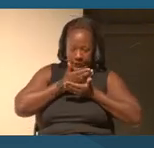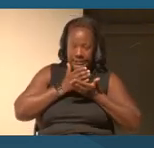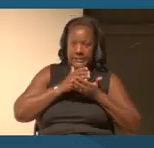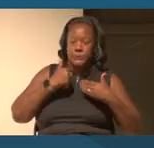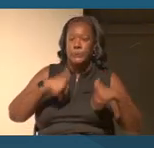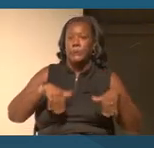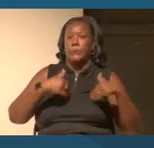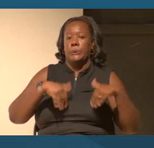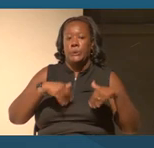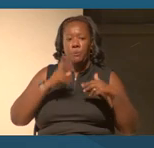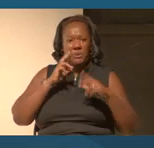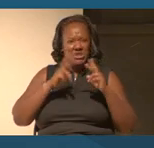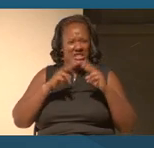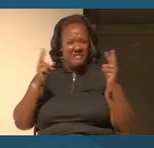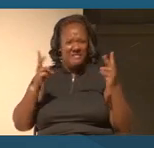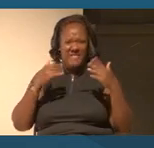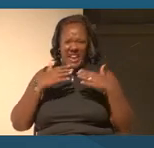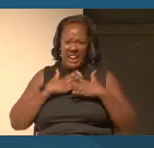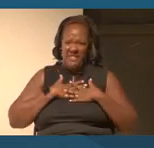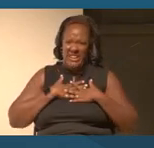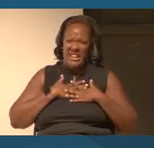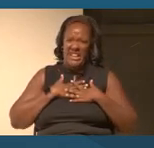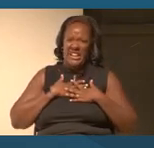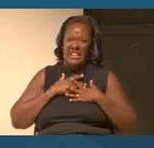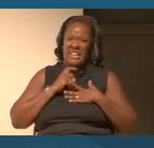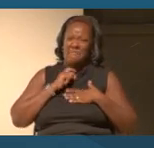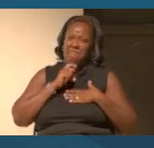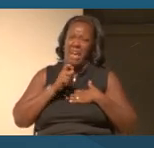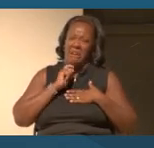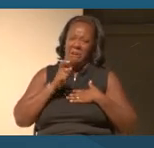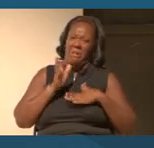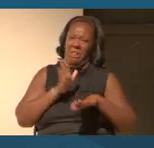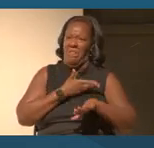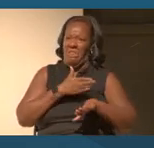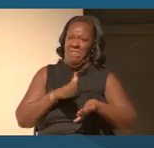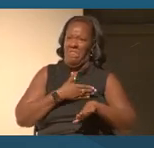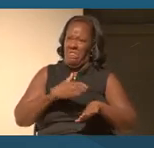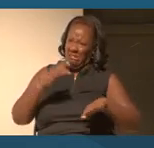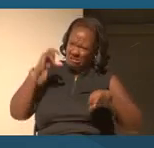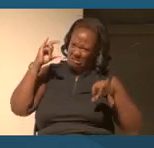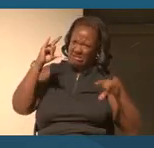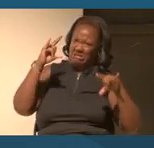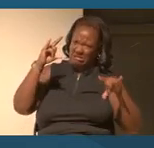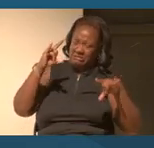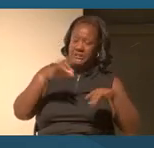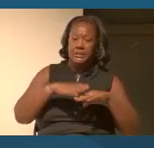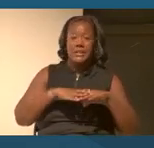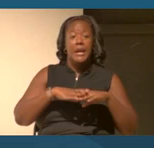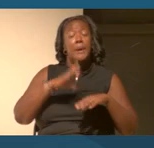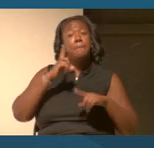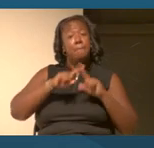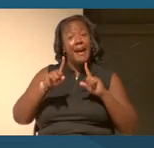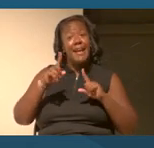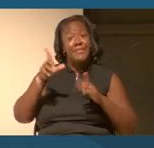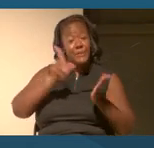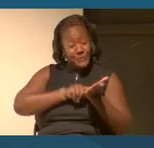But The Washington Post believes that people with information can be freer, that information